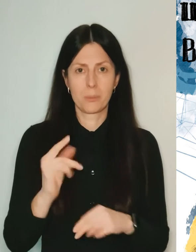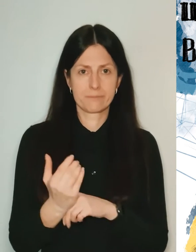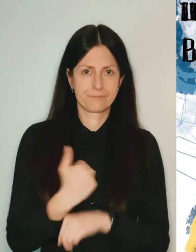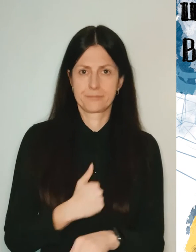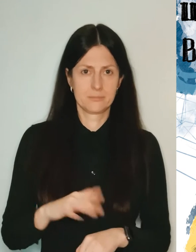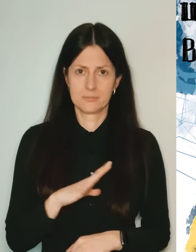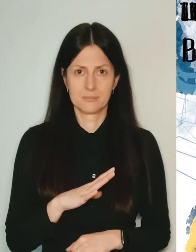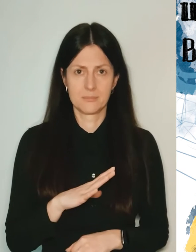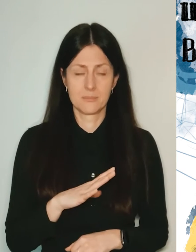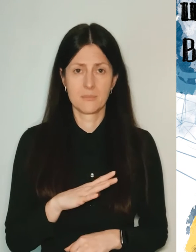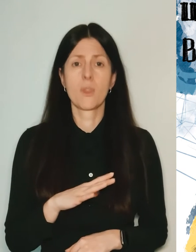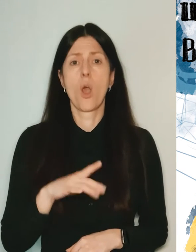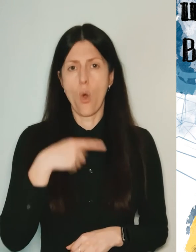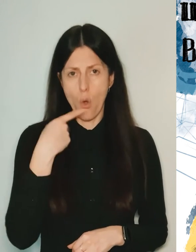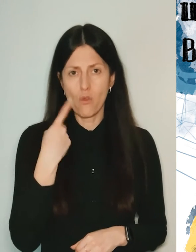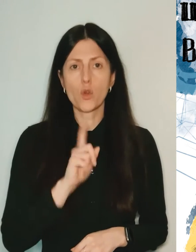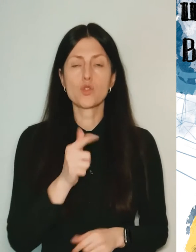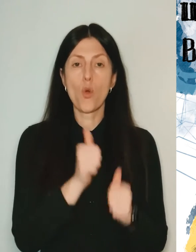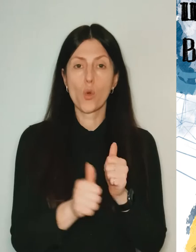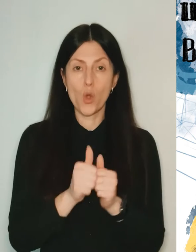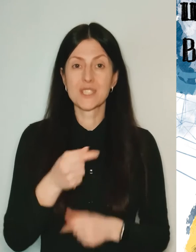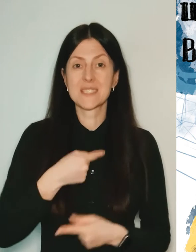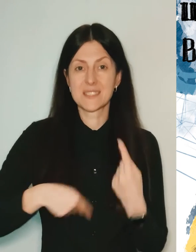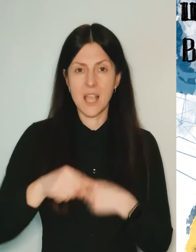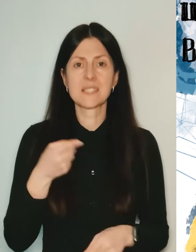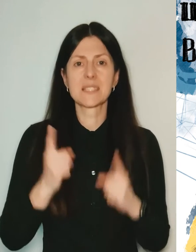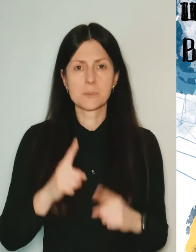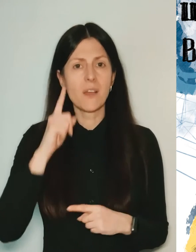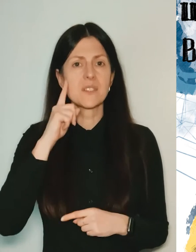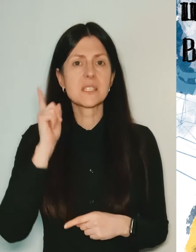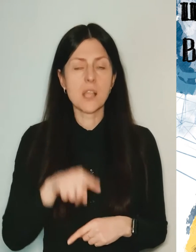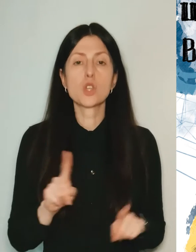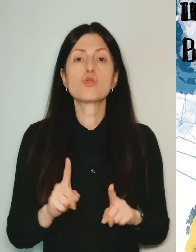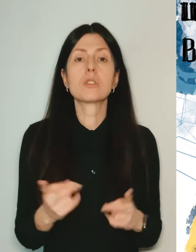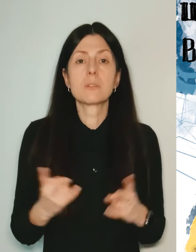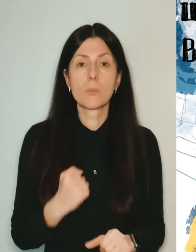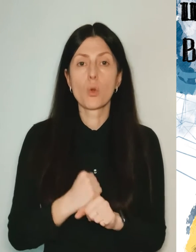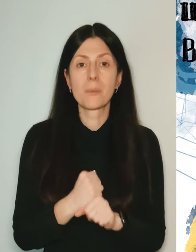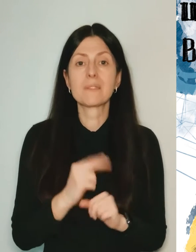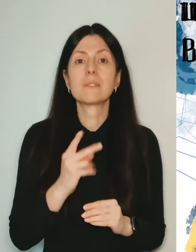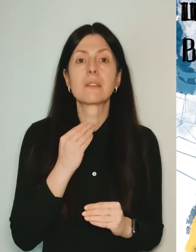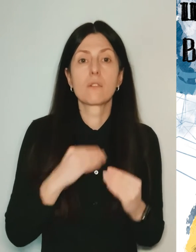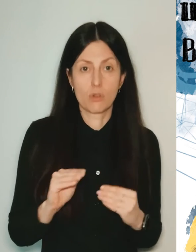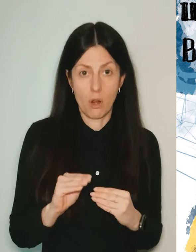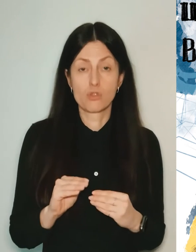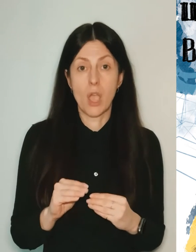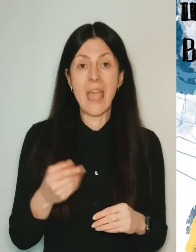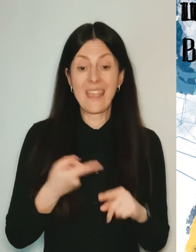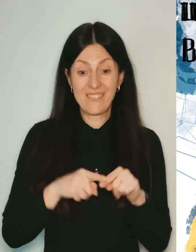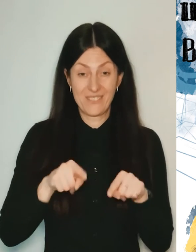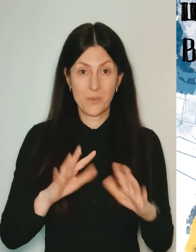It is said that each of us really knows what to do best, and then I assured myself of this completely.